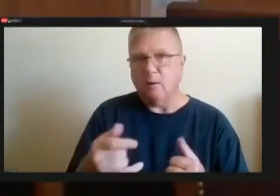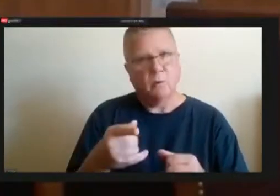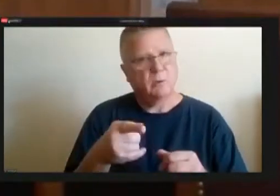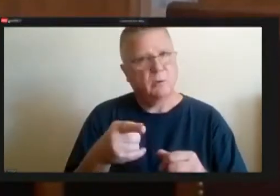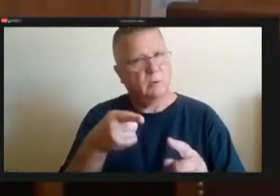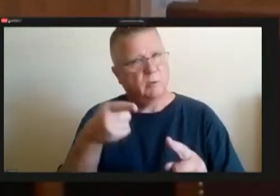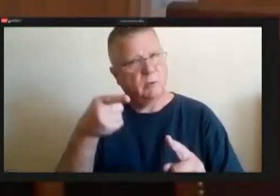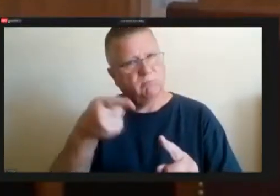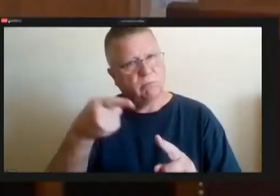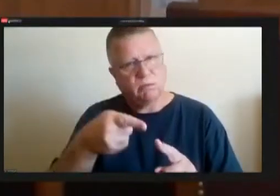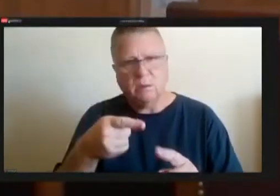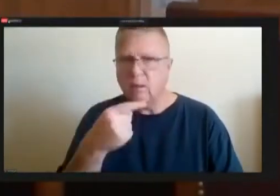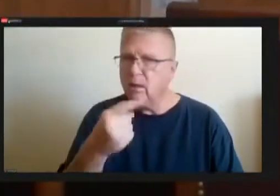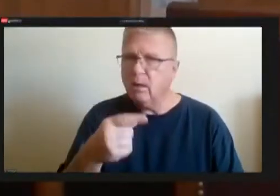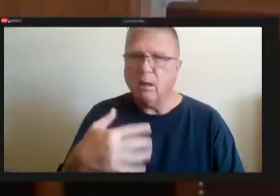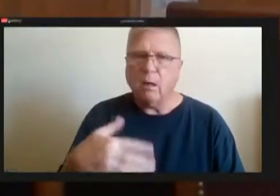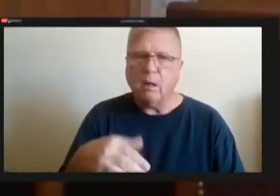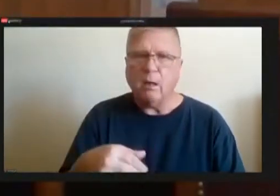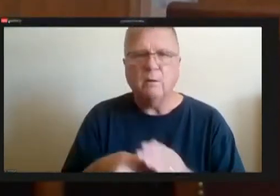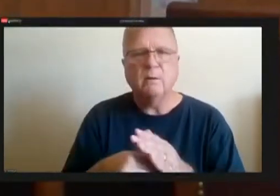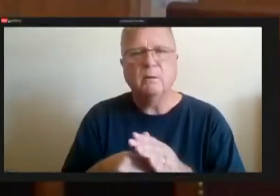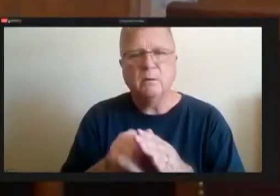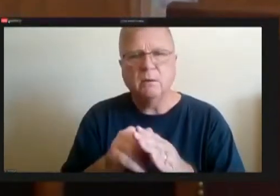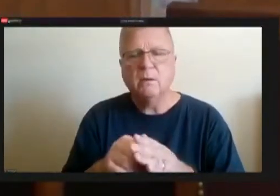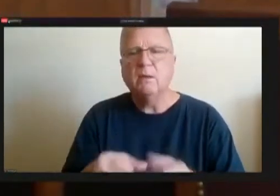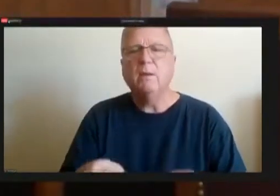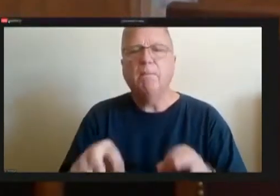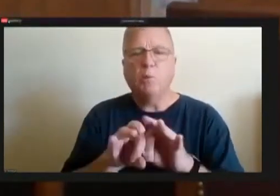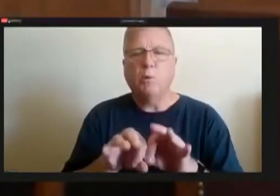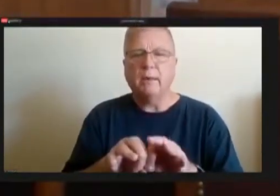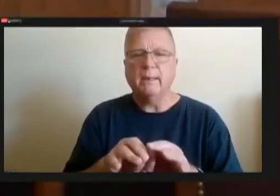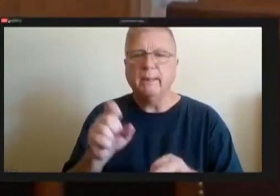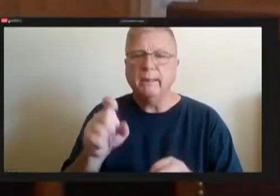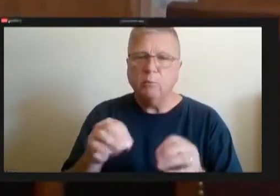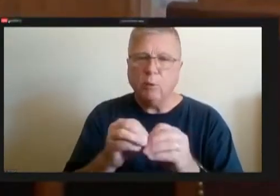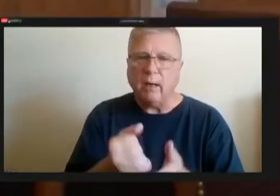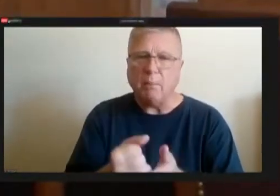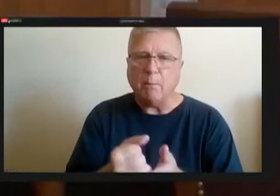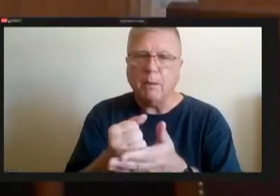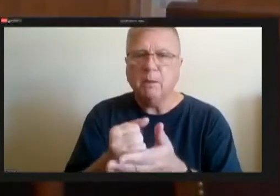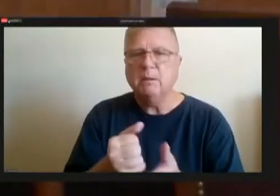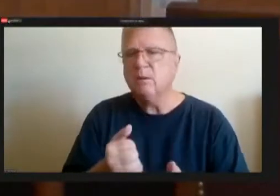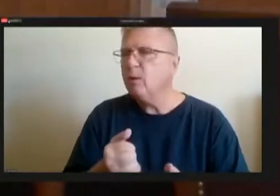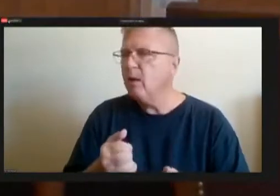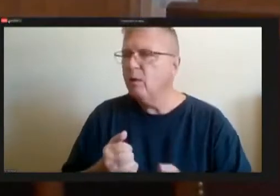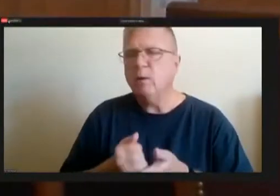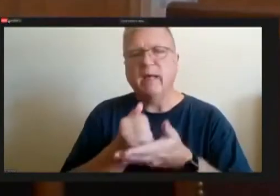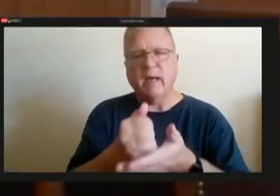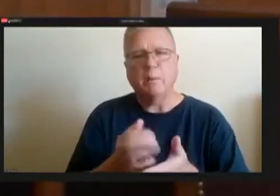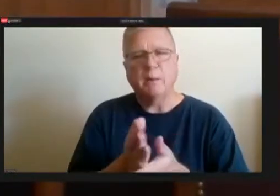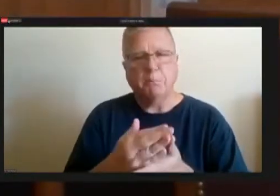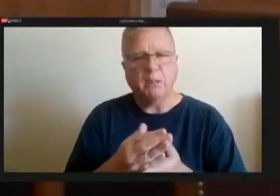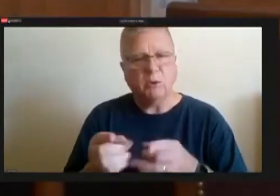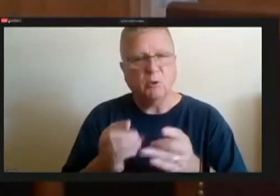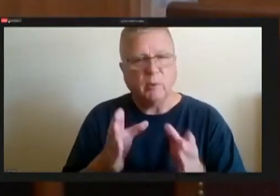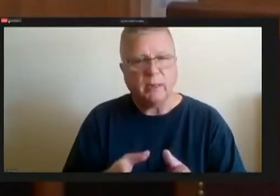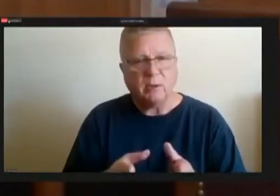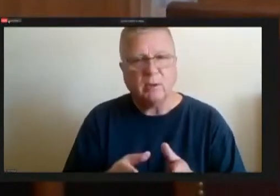So I, we also, I think, with the help of the dirt, the budget director here that we, we help find the funds to make that whole.